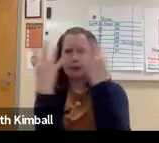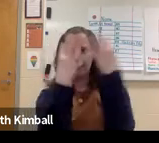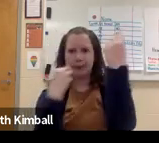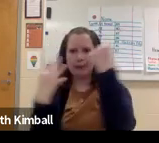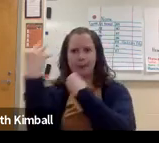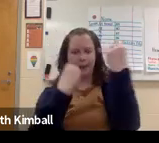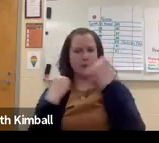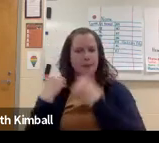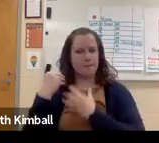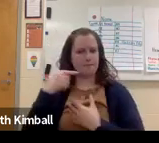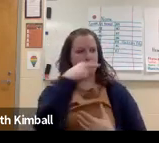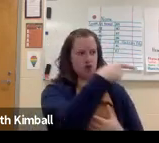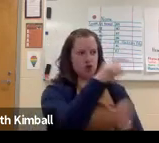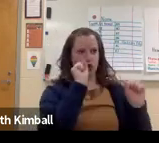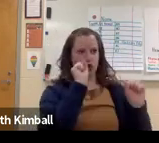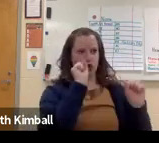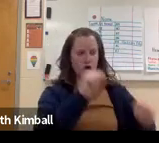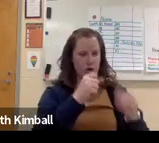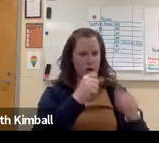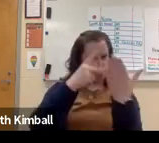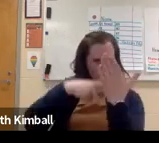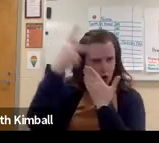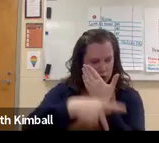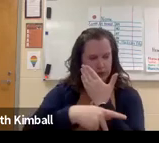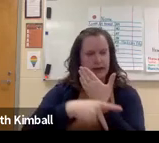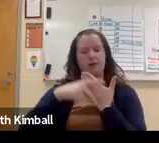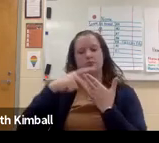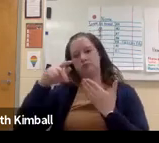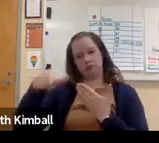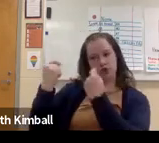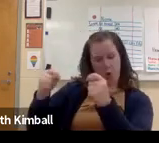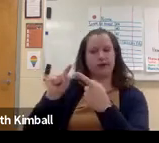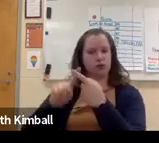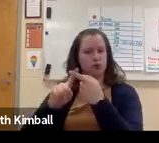from preschool with lights to look